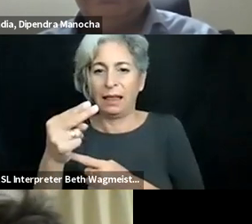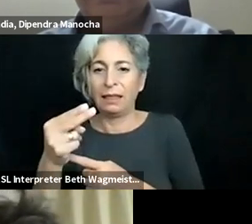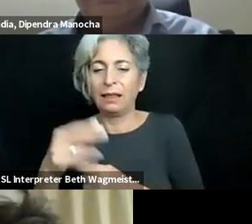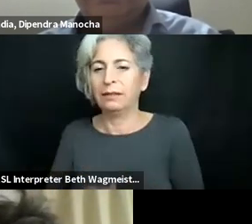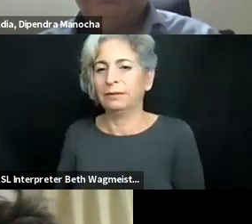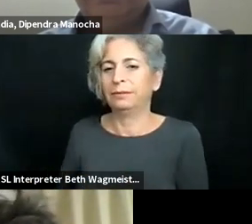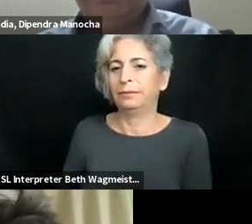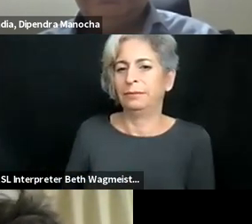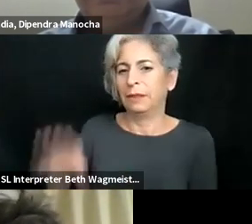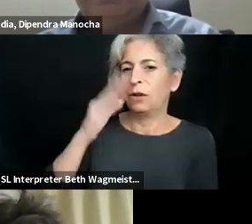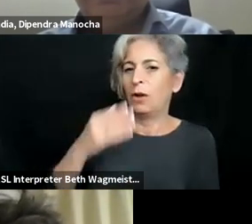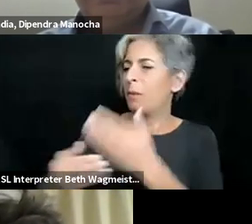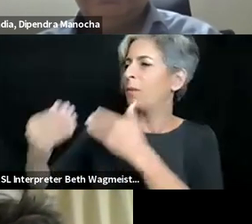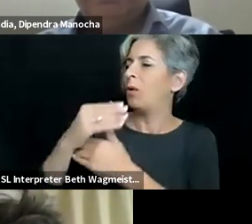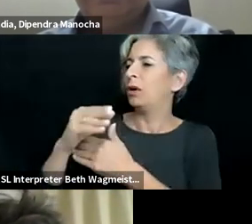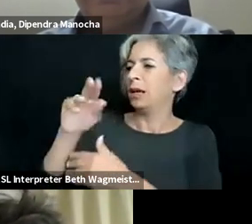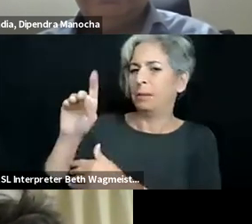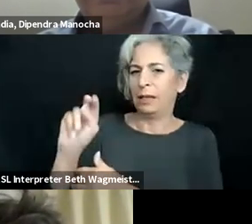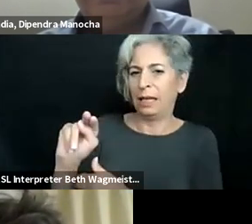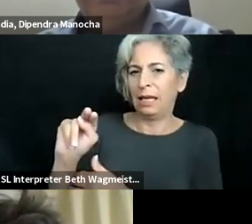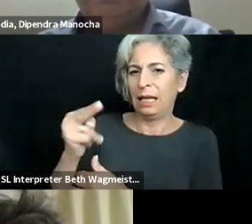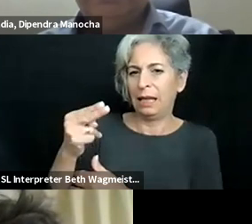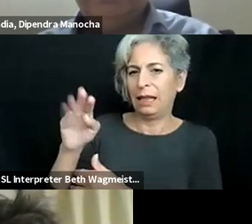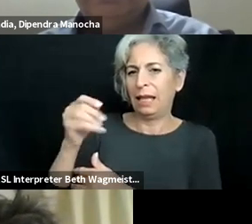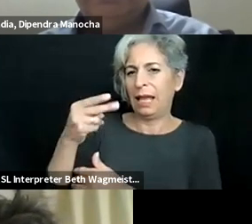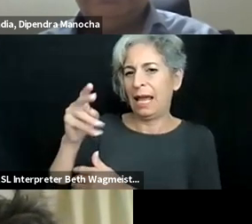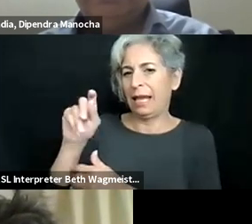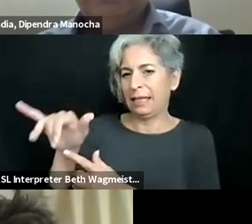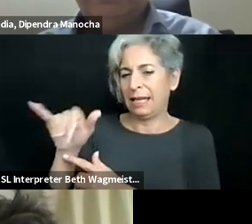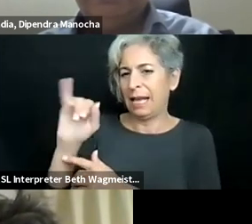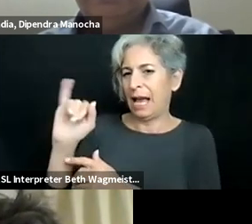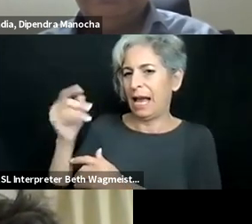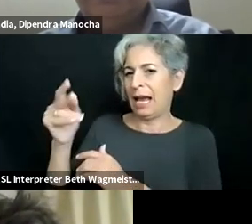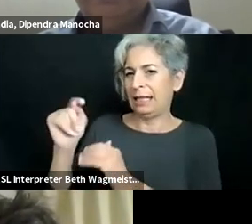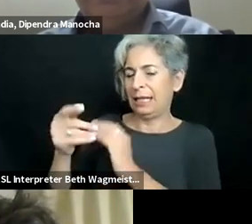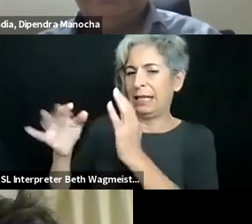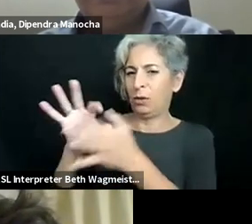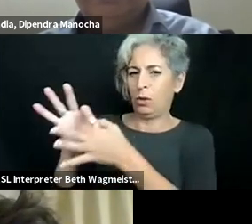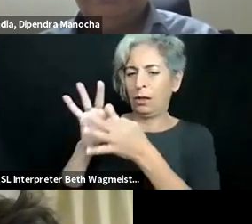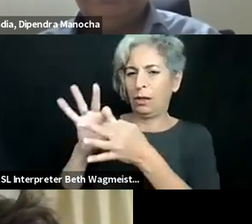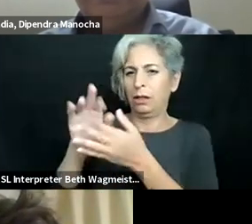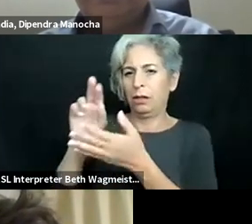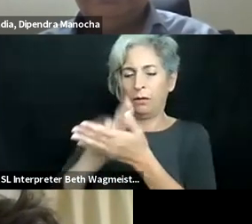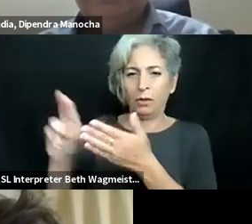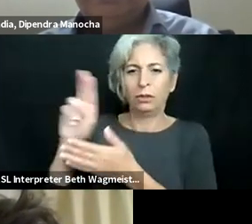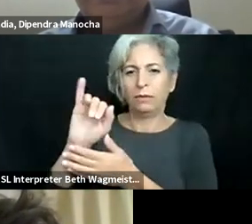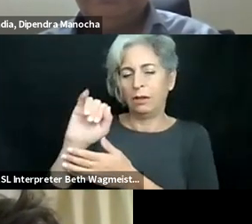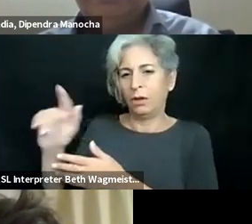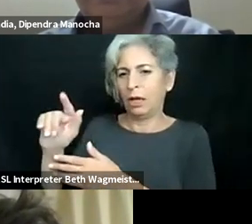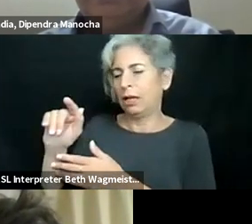very much. Okay, we want to end with the USA, Keith? >> KEITH HAYS: Good morning, my